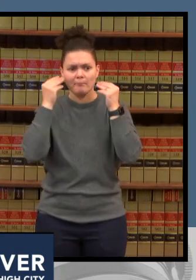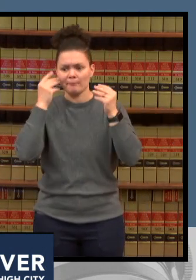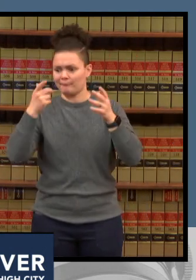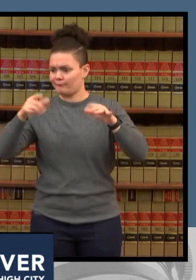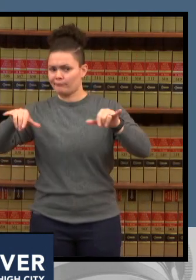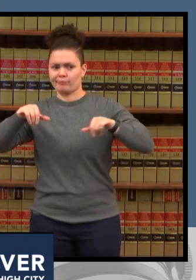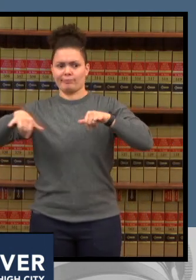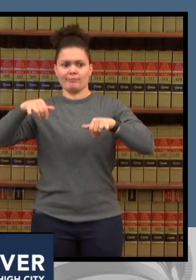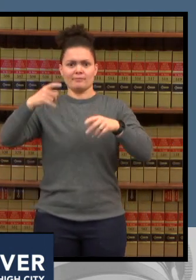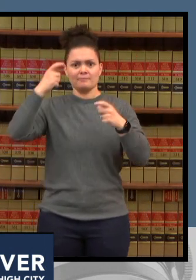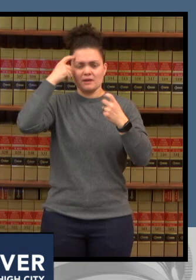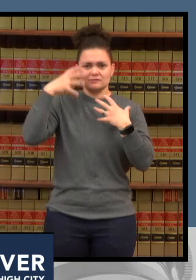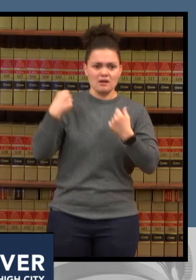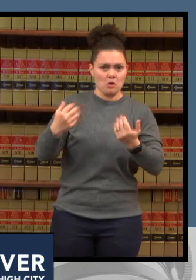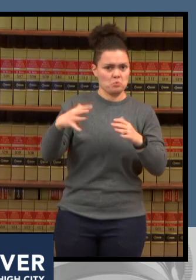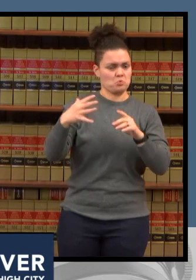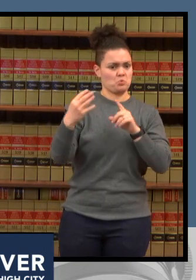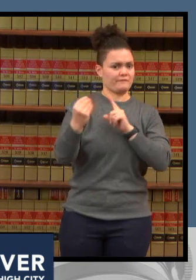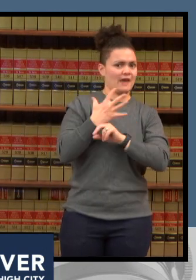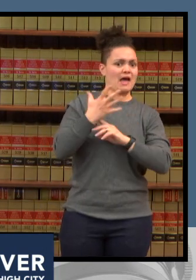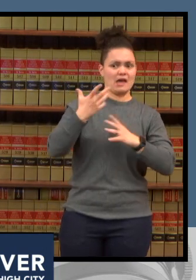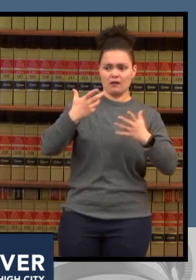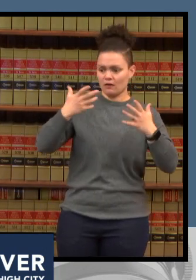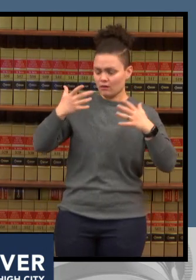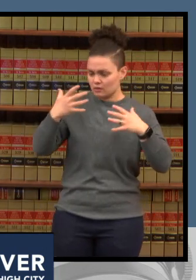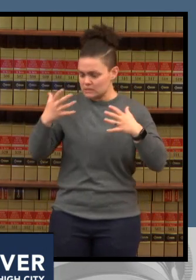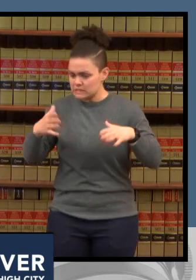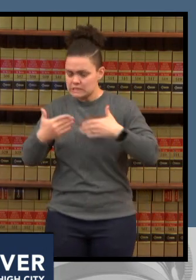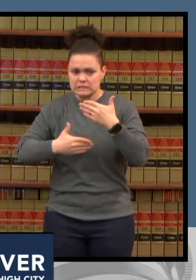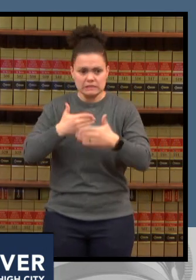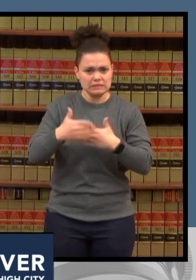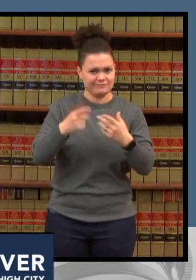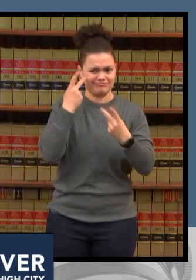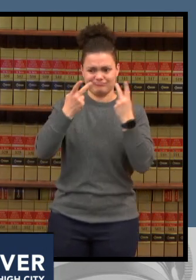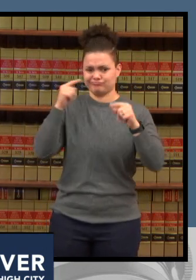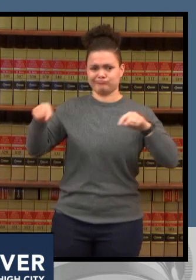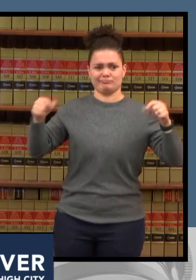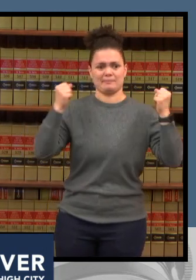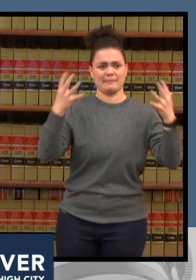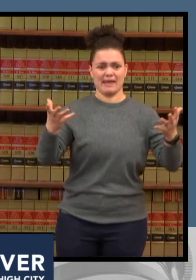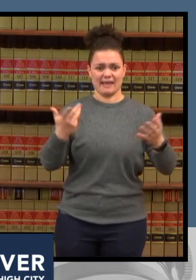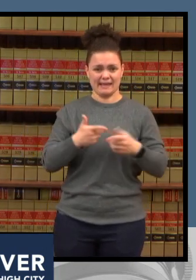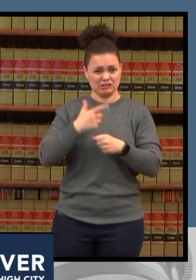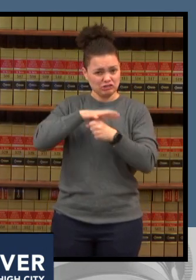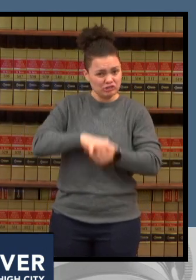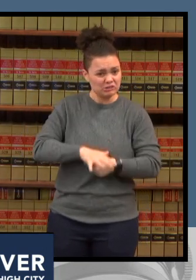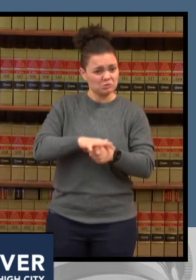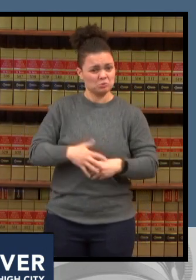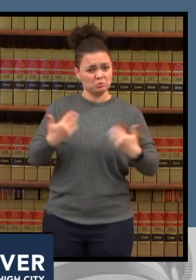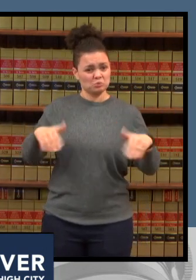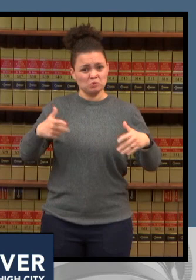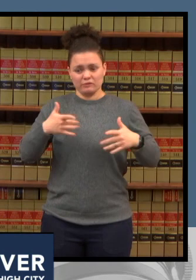has suffered the collective stress anxiety the social isolation and grief has been overwhelming